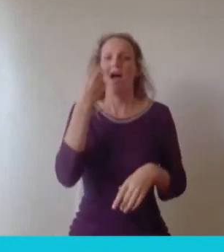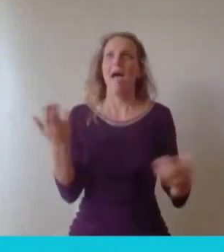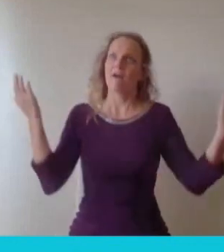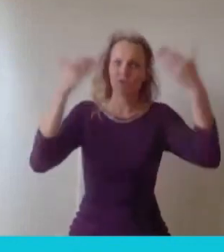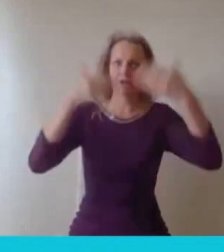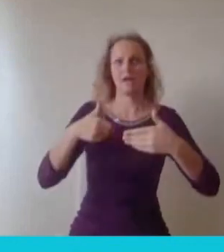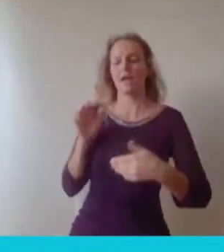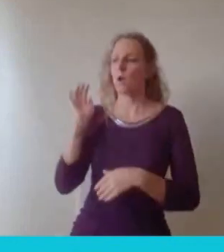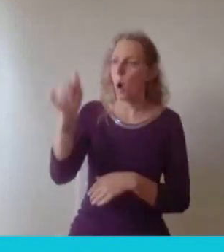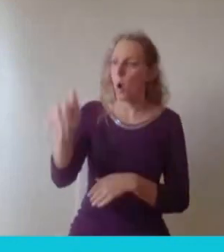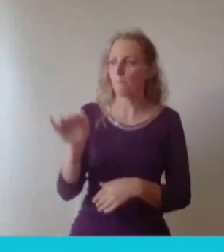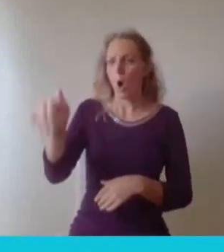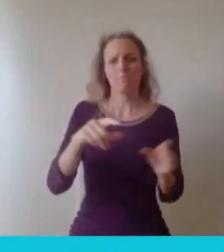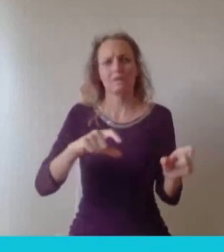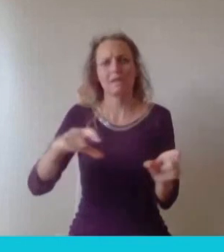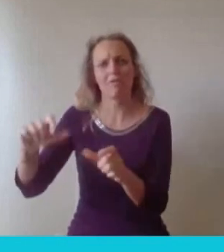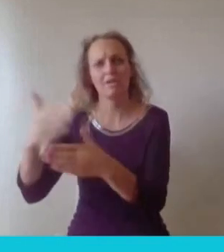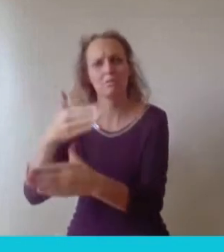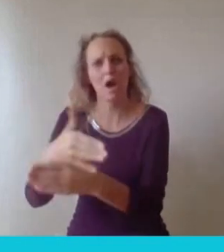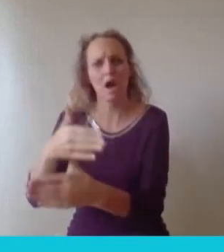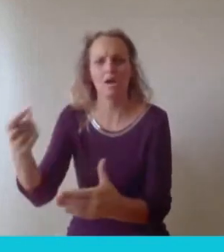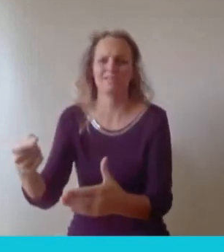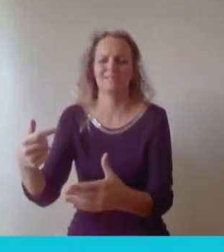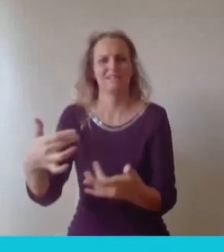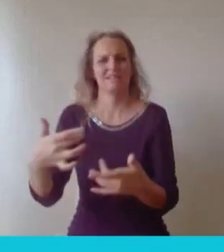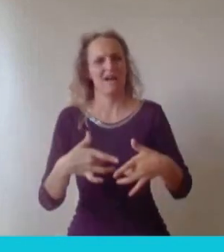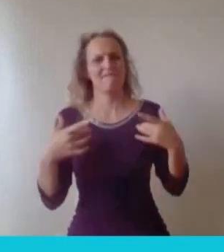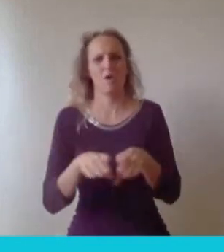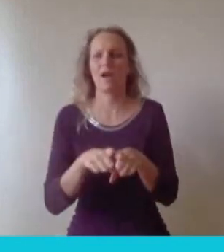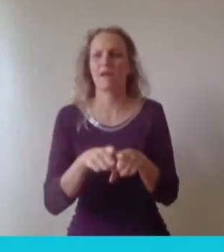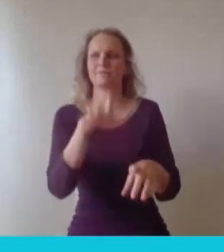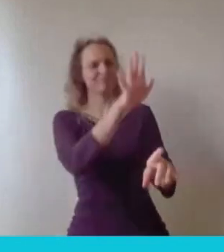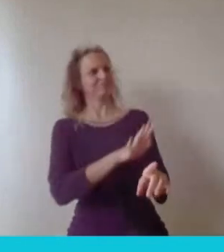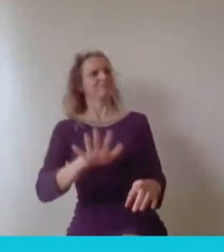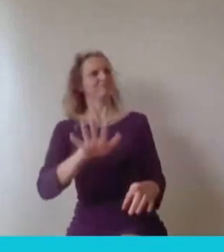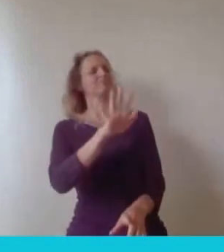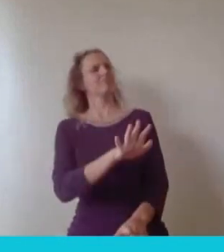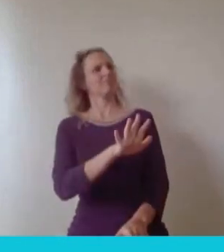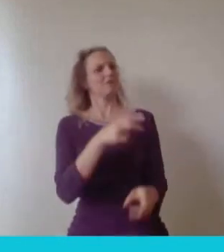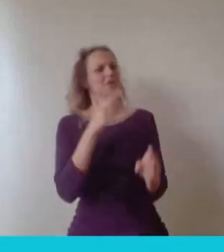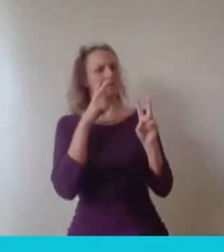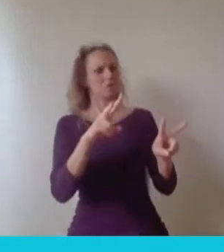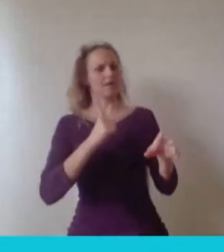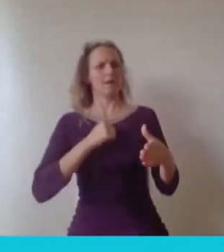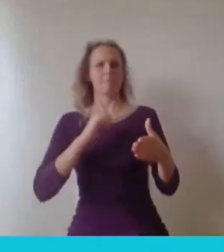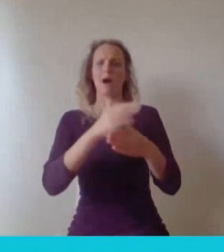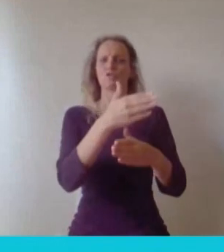taking a step back, looking at my career, a bit like Professor Ireland said at the beginning, is you don't quite know exactly what it is